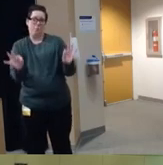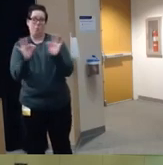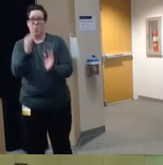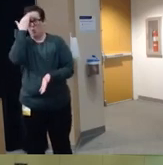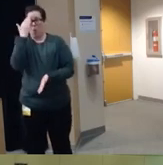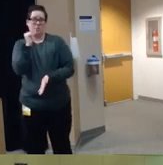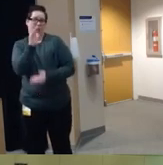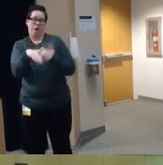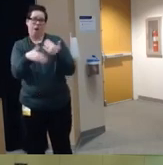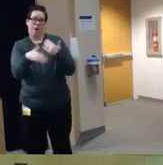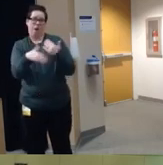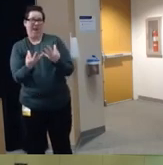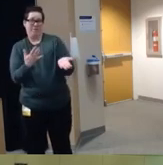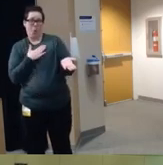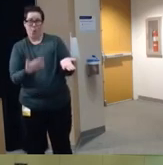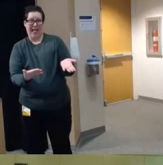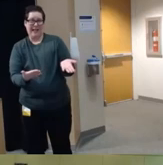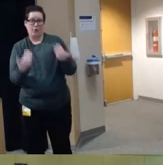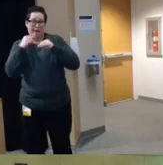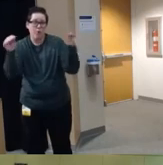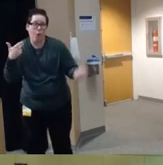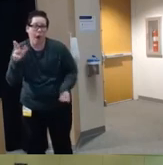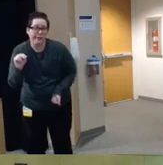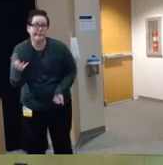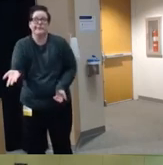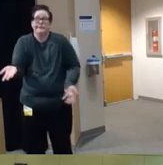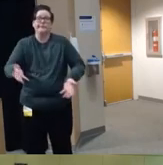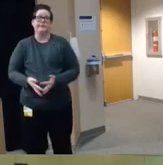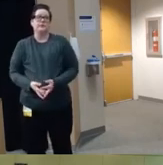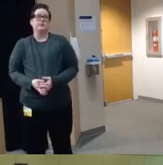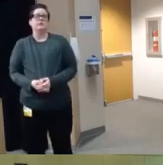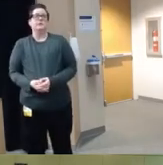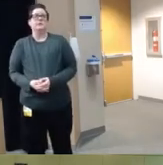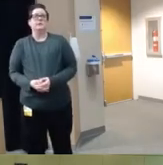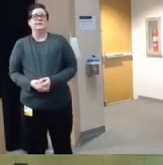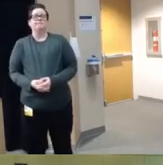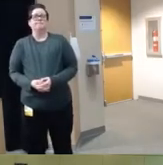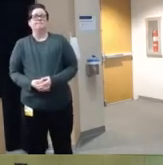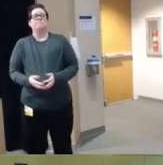able to kind of go that route um and you know degrees of there are degrees of safety right